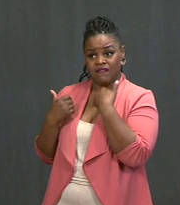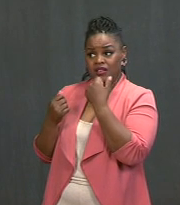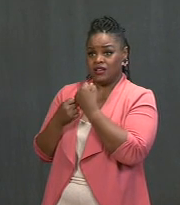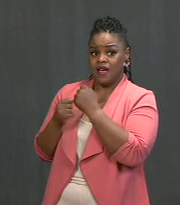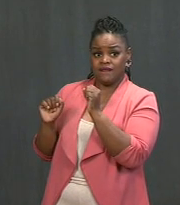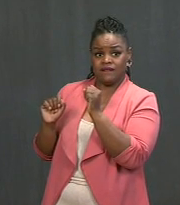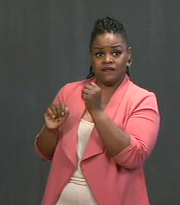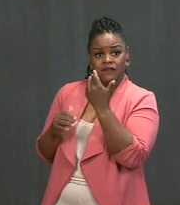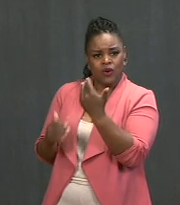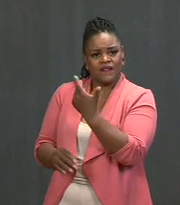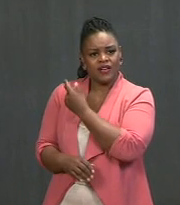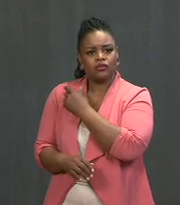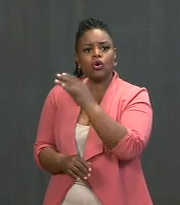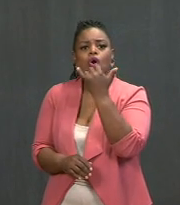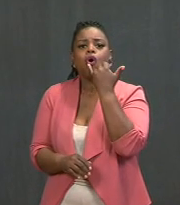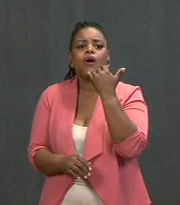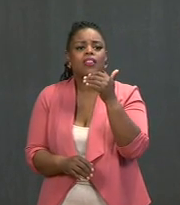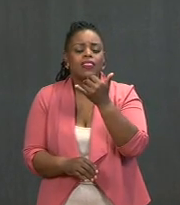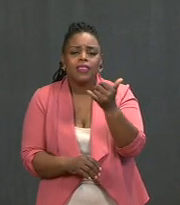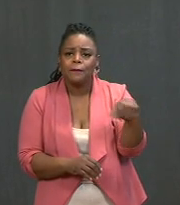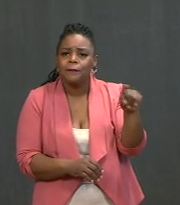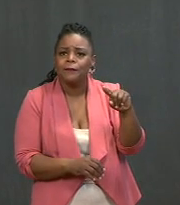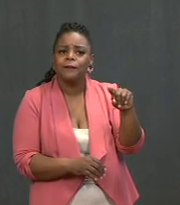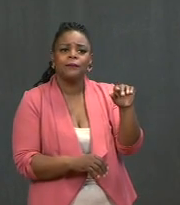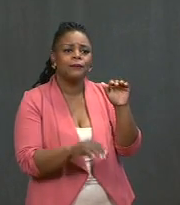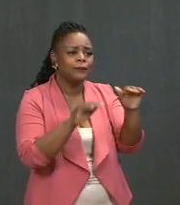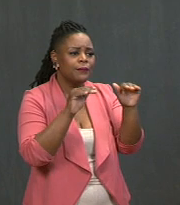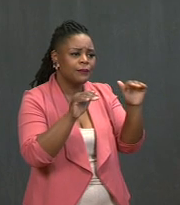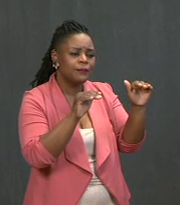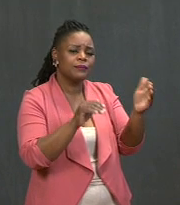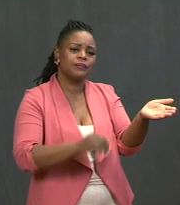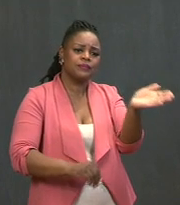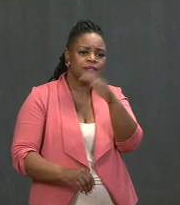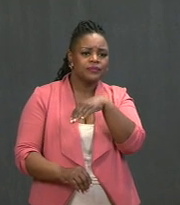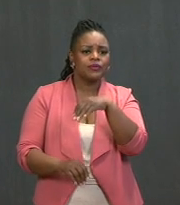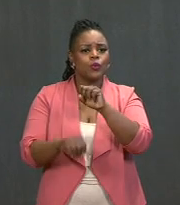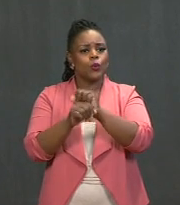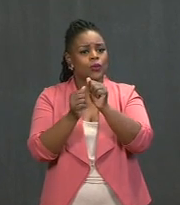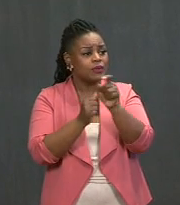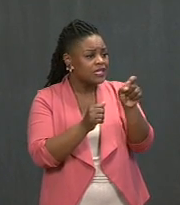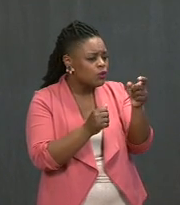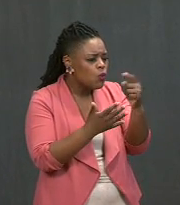call them now. Work with them to get their shots this week or next.